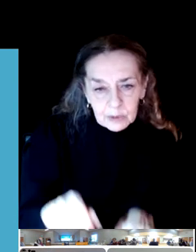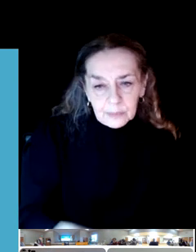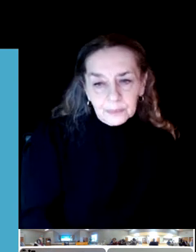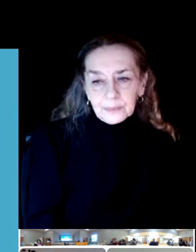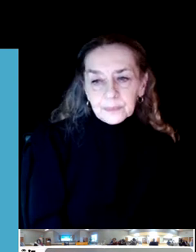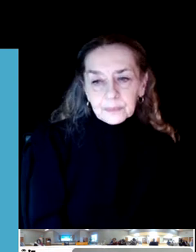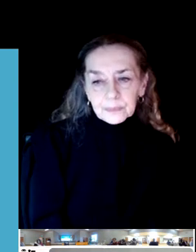Yeah.